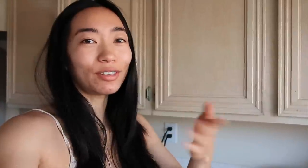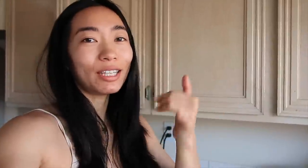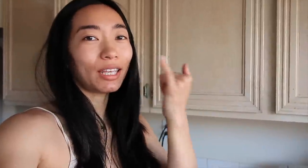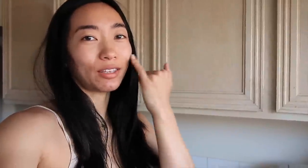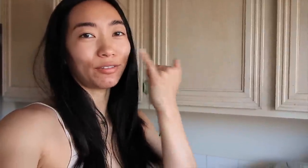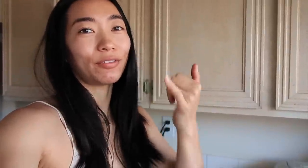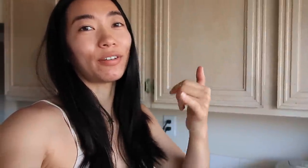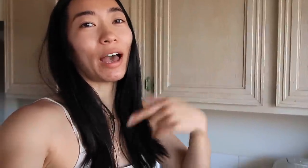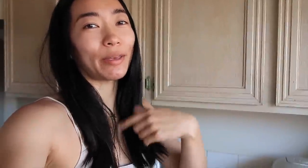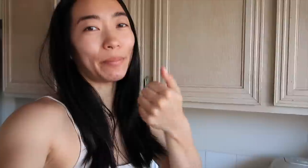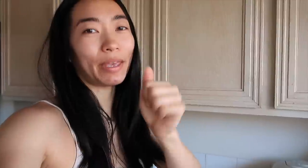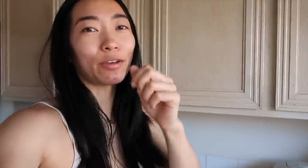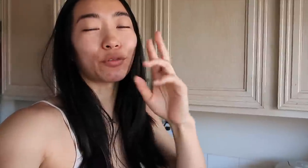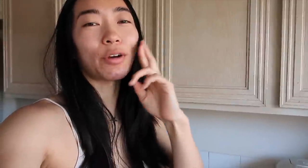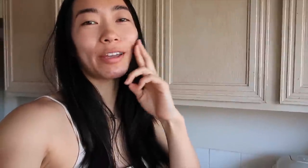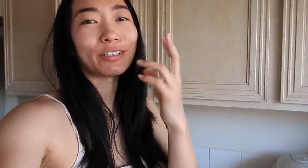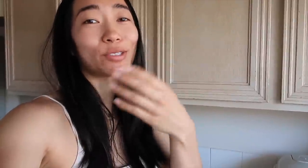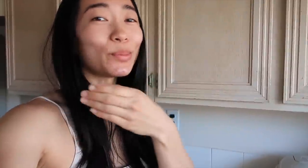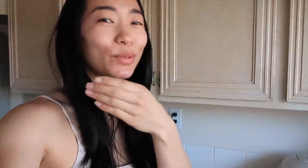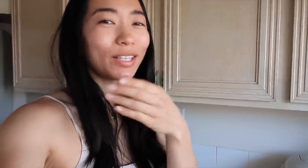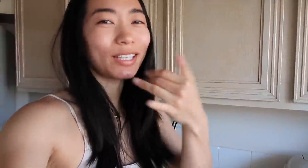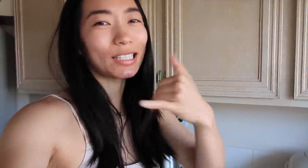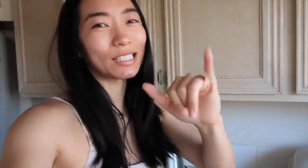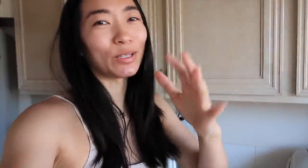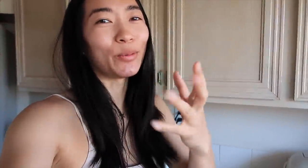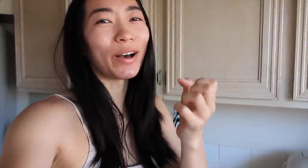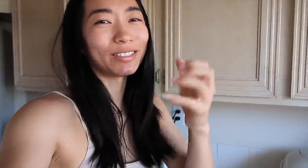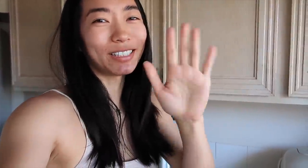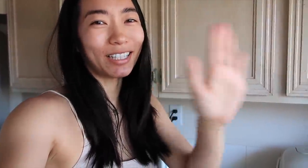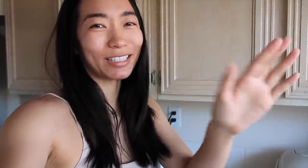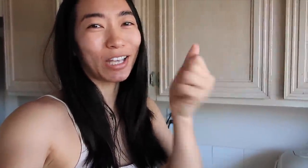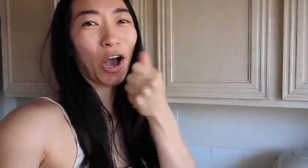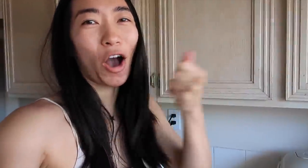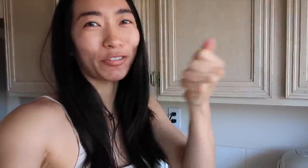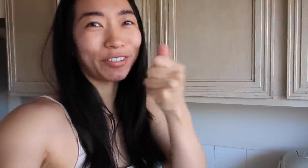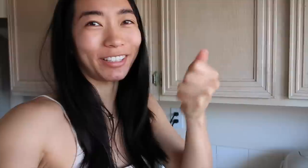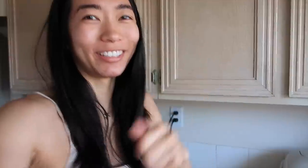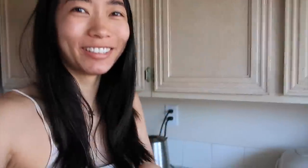even if I make Ryan a smoothie he still wants his coffee